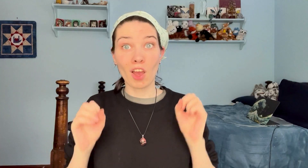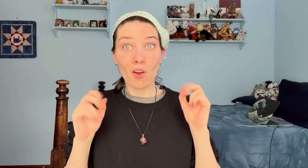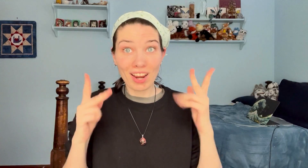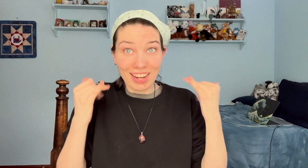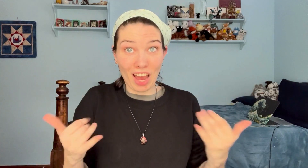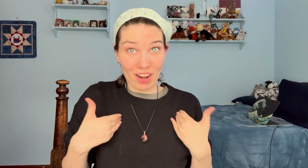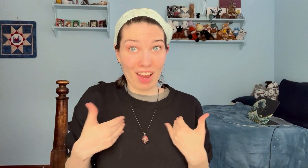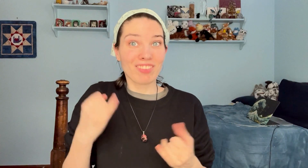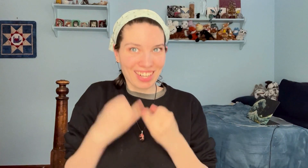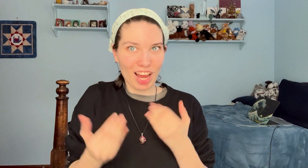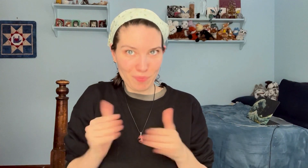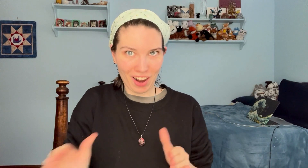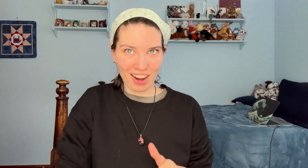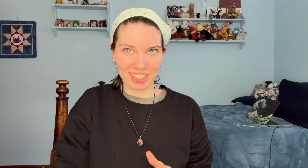Okay, now we have the last box